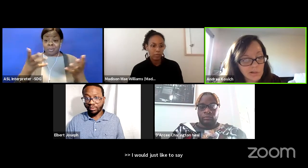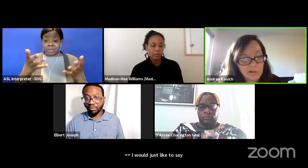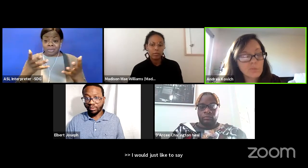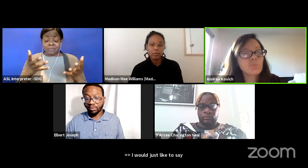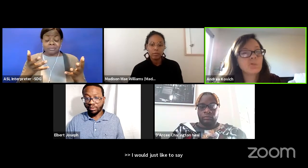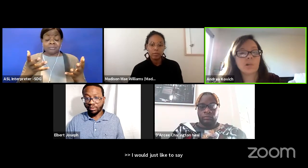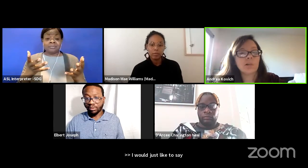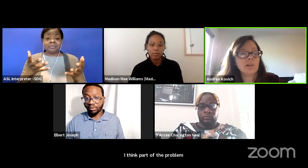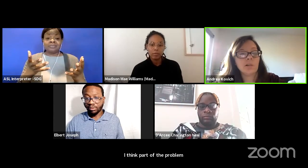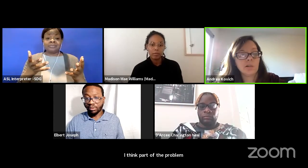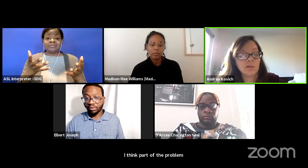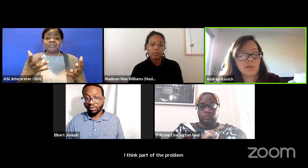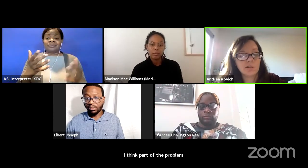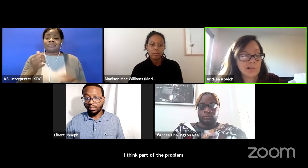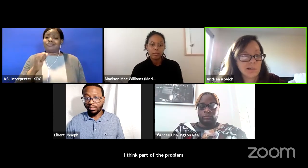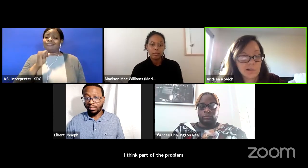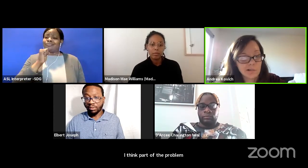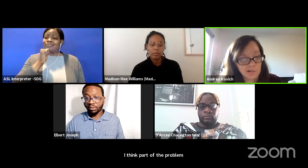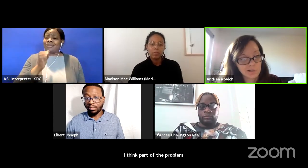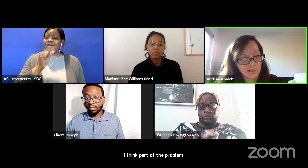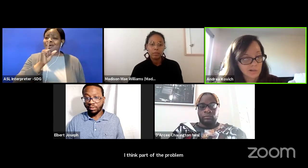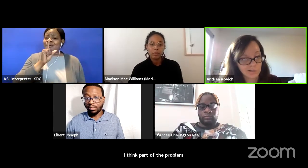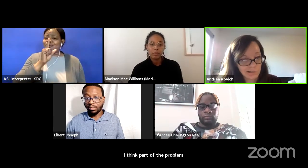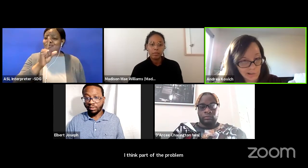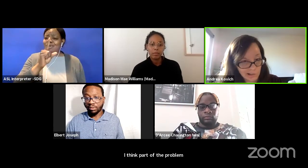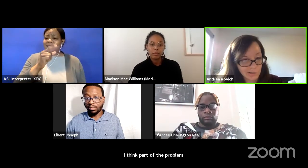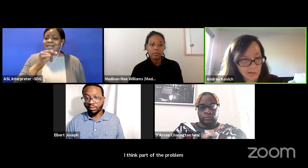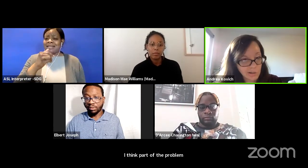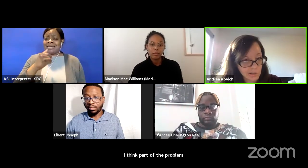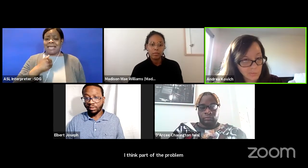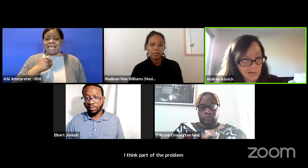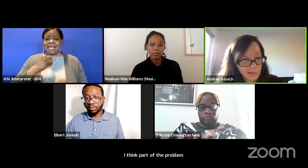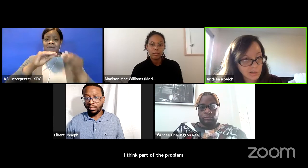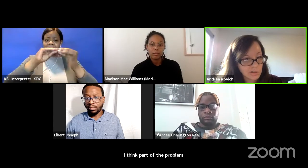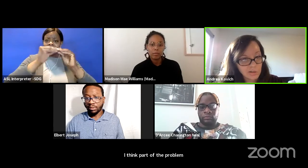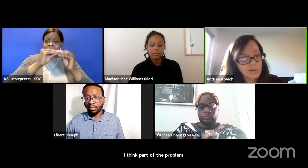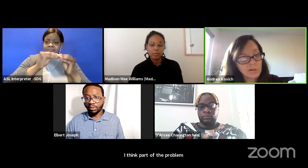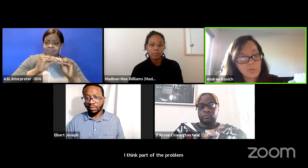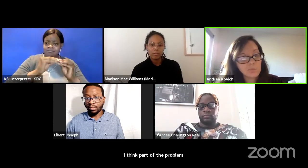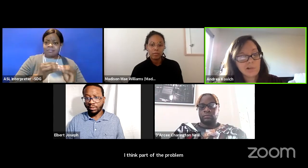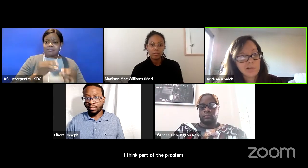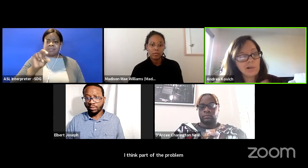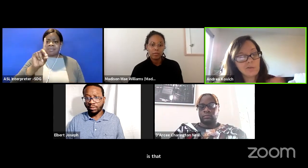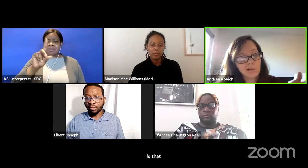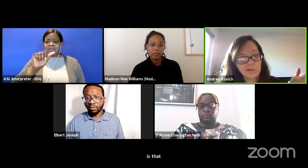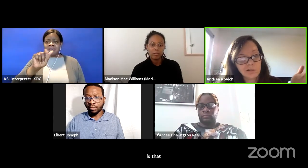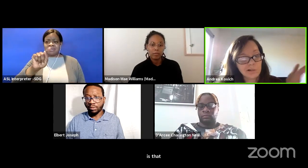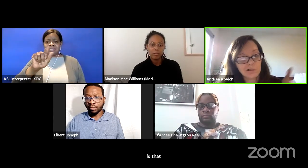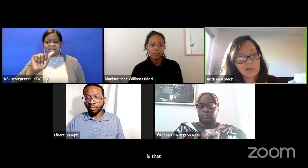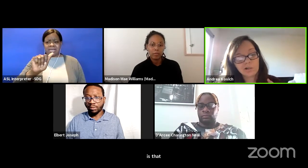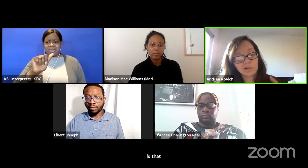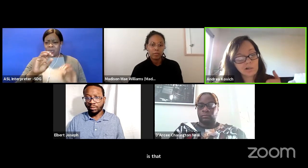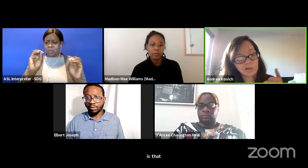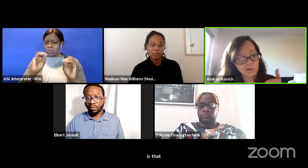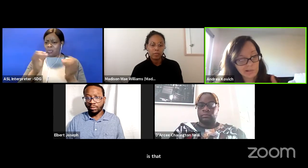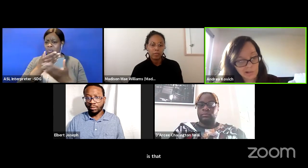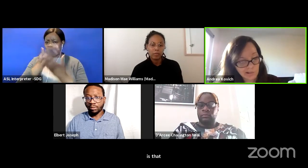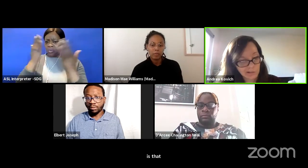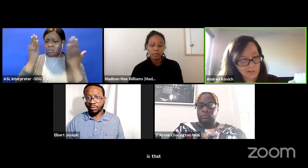is some really statistical data out there. And without that statistical data